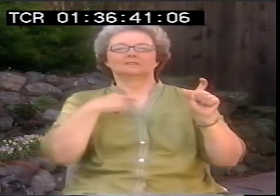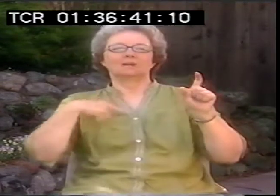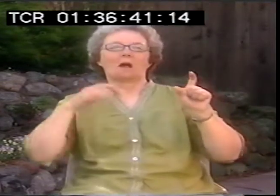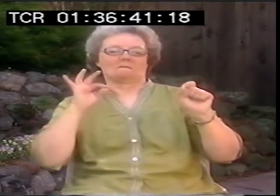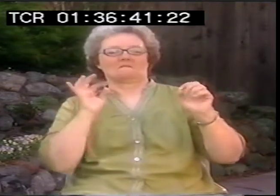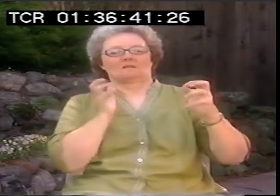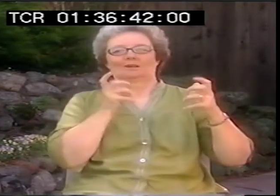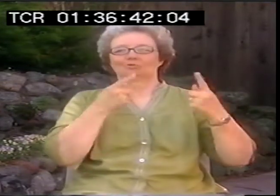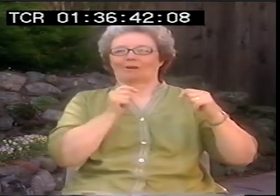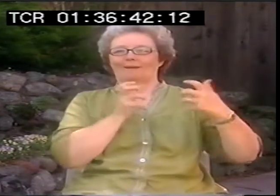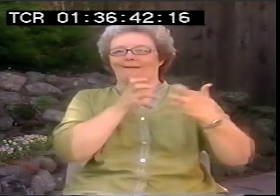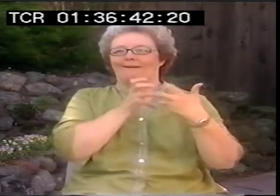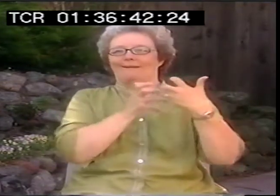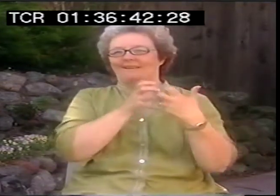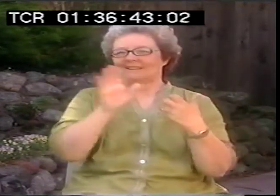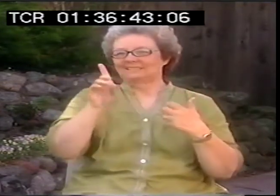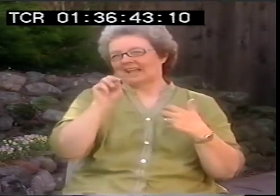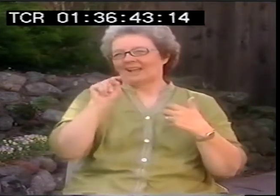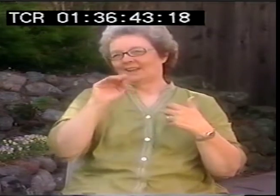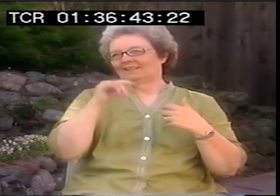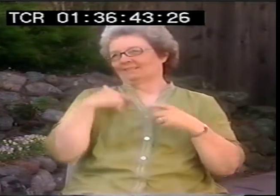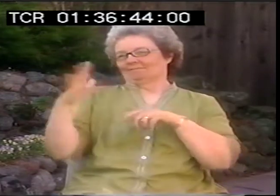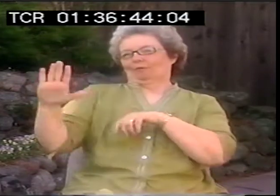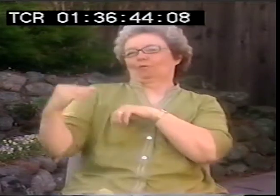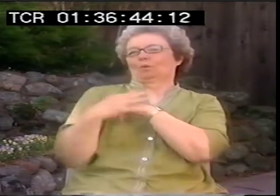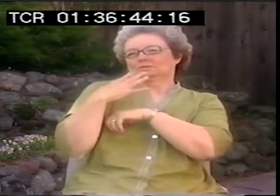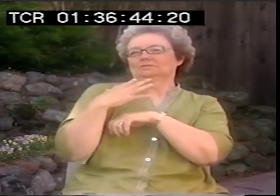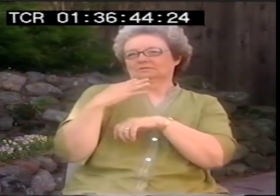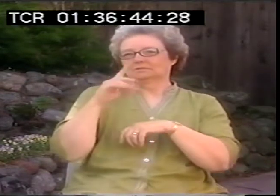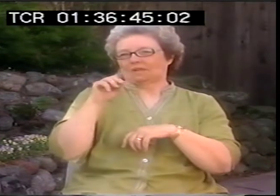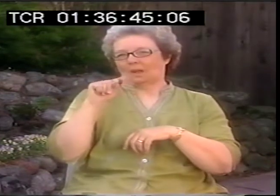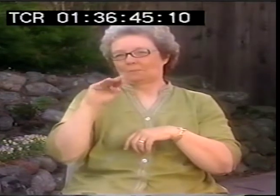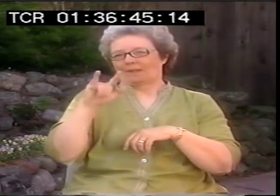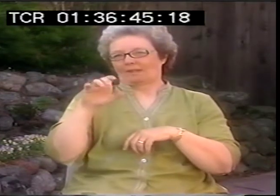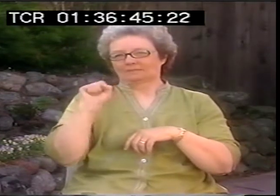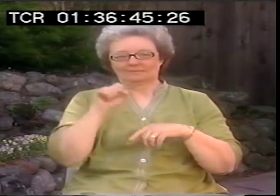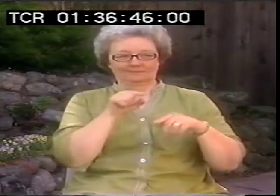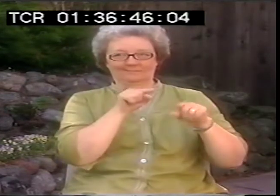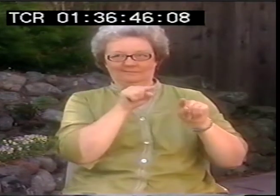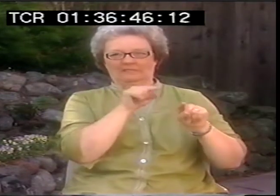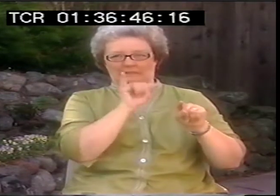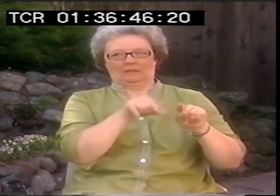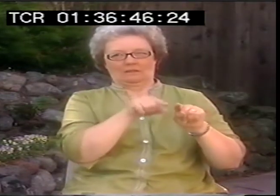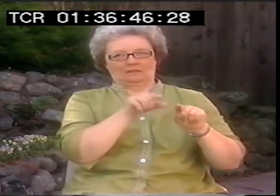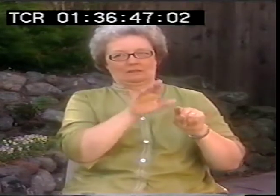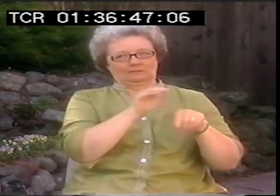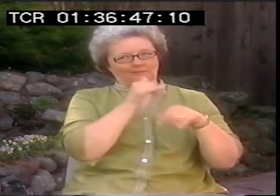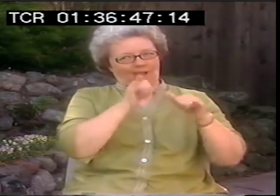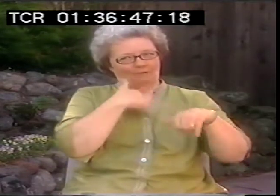oh, I'll be able to sign that. So that's the way Dot did it. And that was a big influence of hers, English infusion on that.